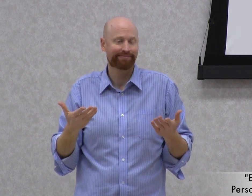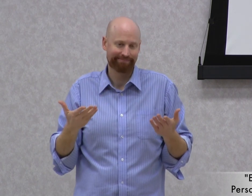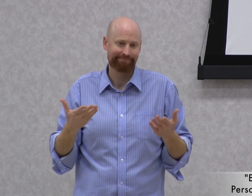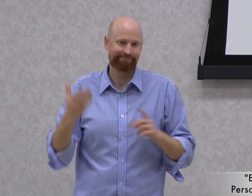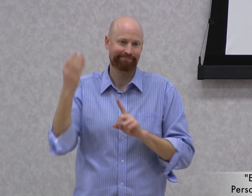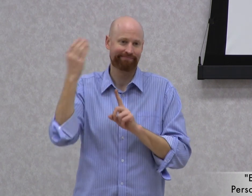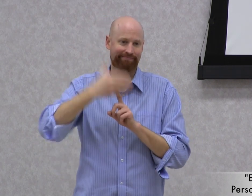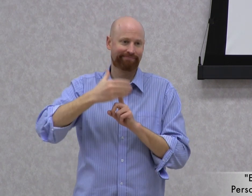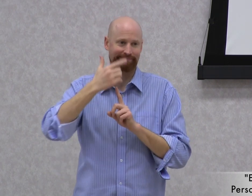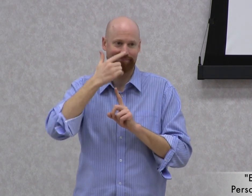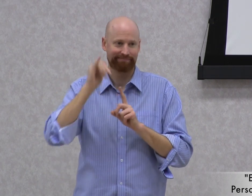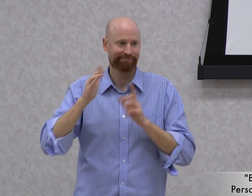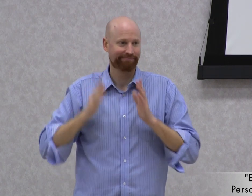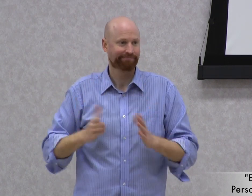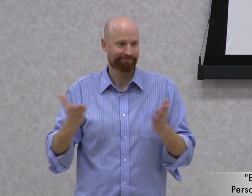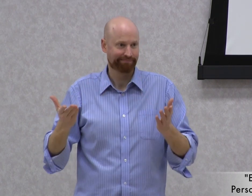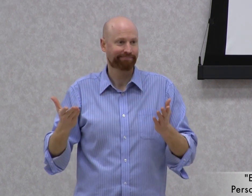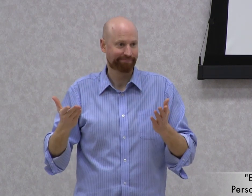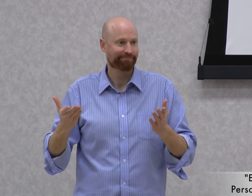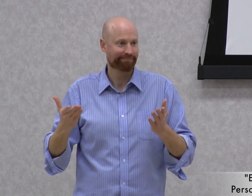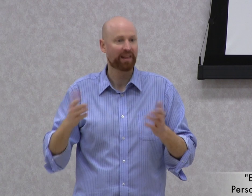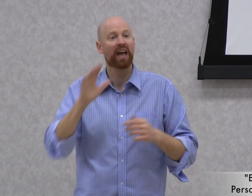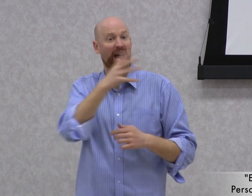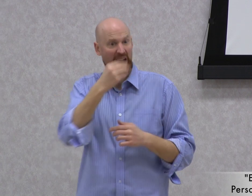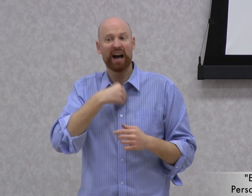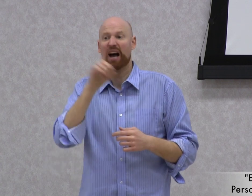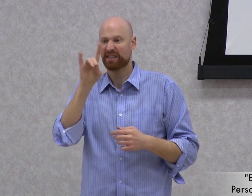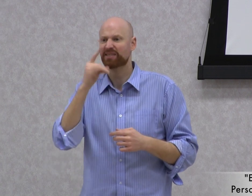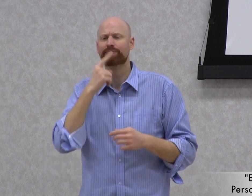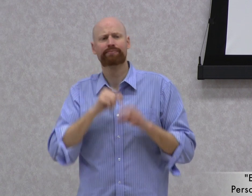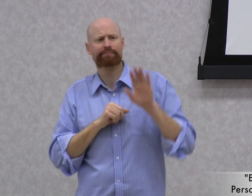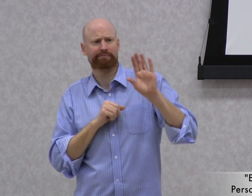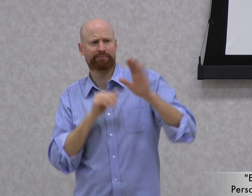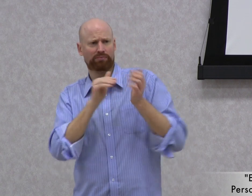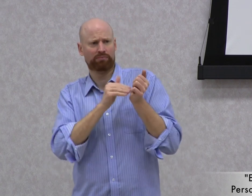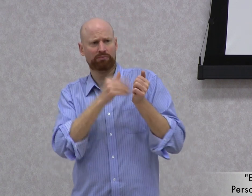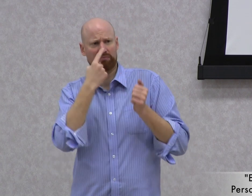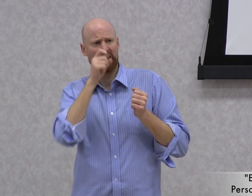particular skill: Personification. I did ask the doctor to